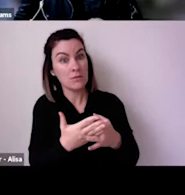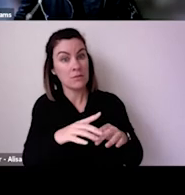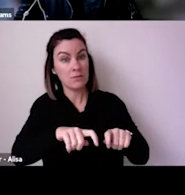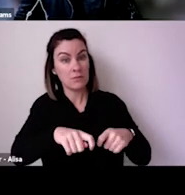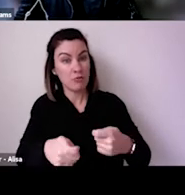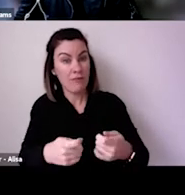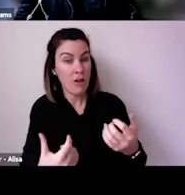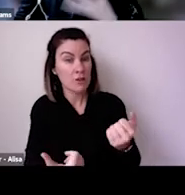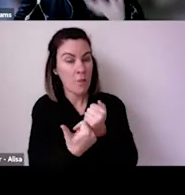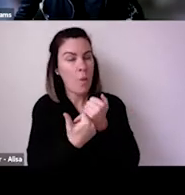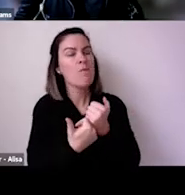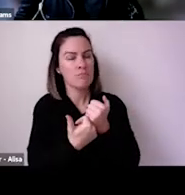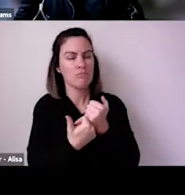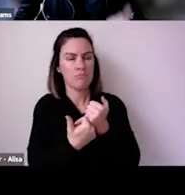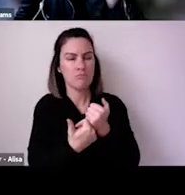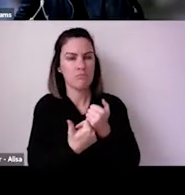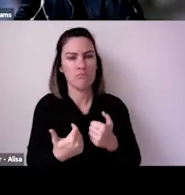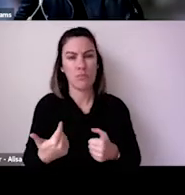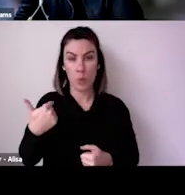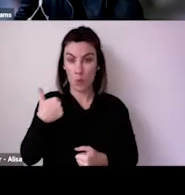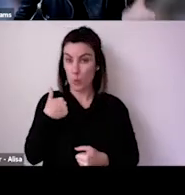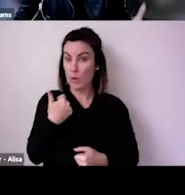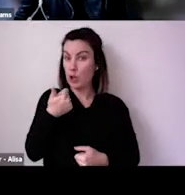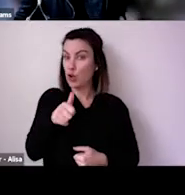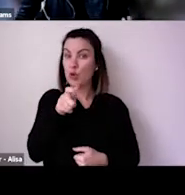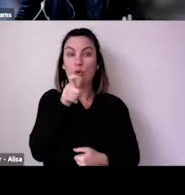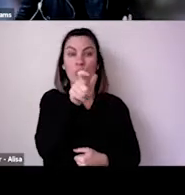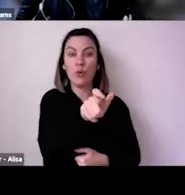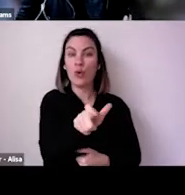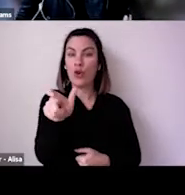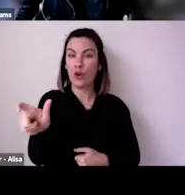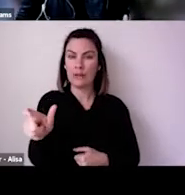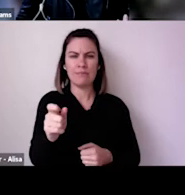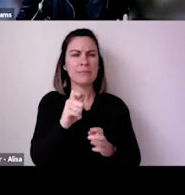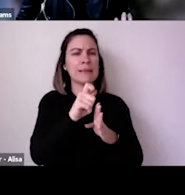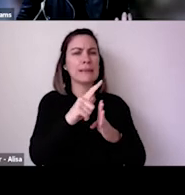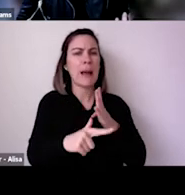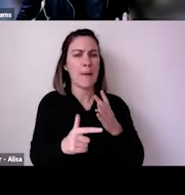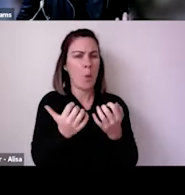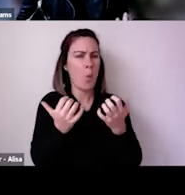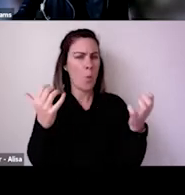see the vaccination rates among audiences in Chicago are kind of off the charts right now.